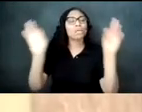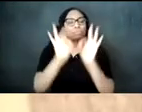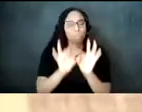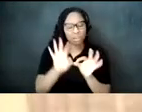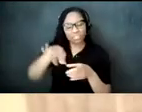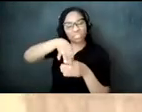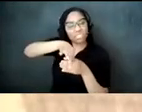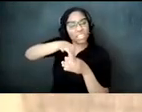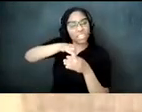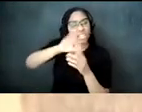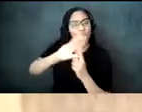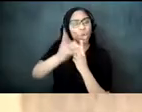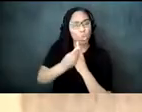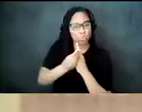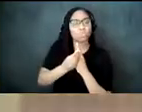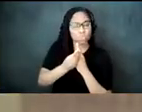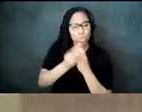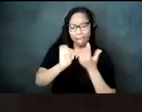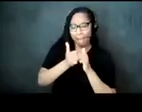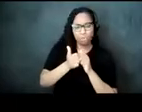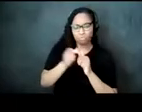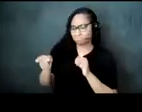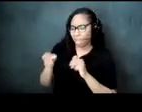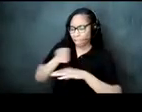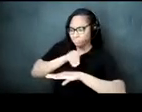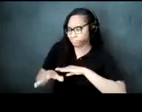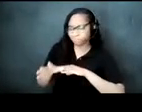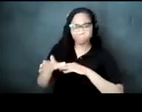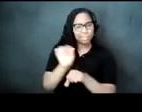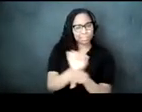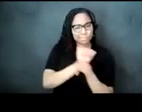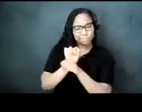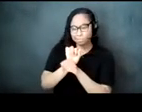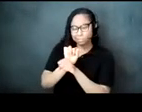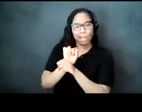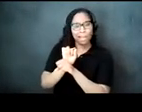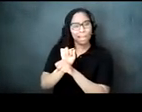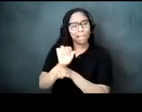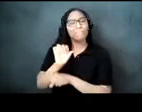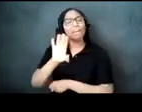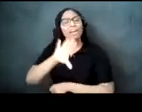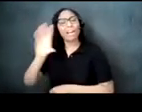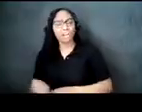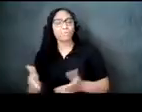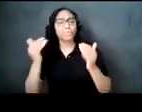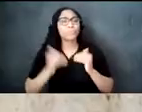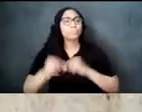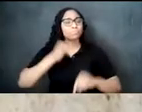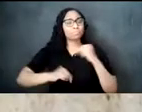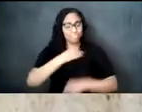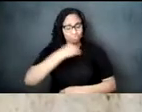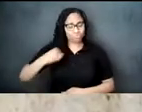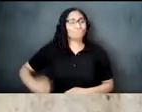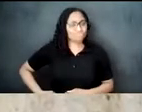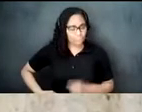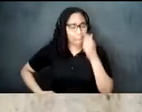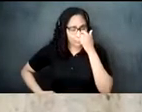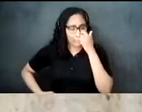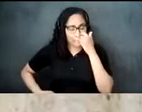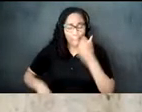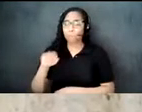to the enslaved african while history tells us that the t story started in china around 2750 bc